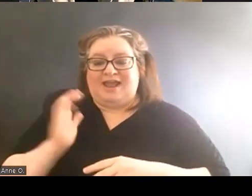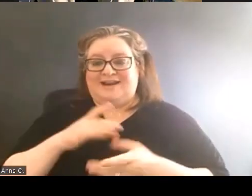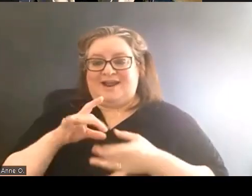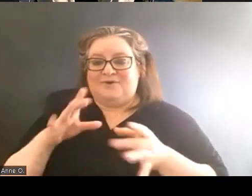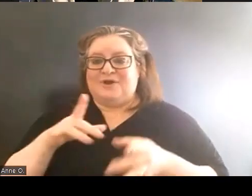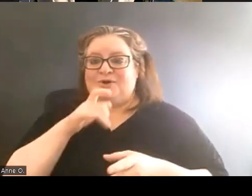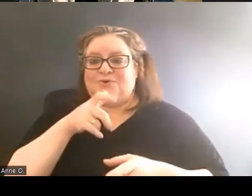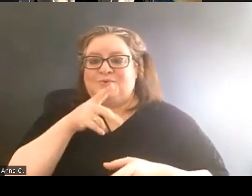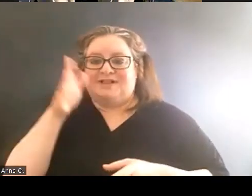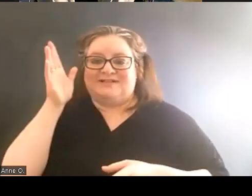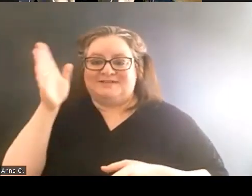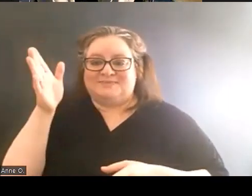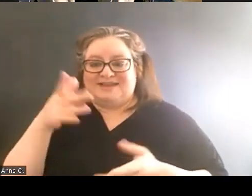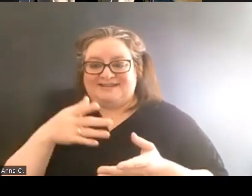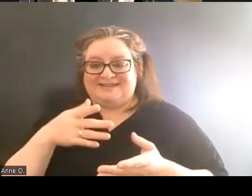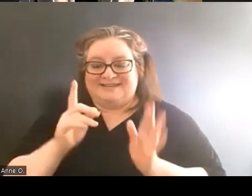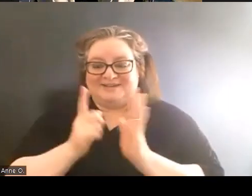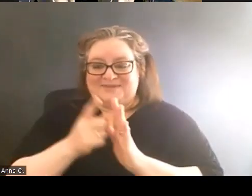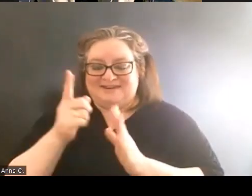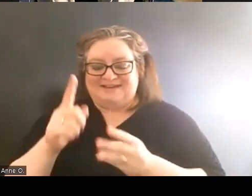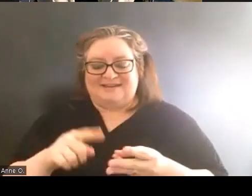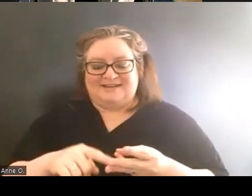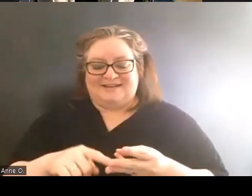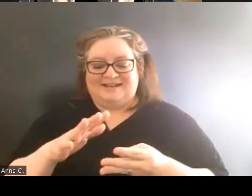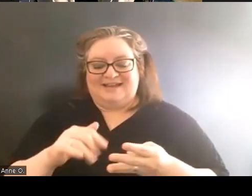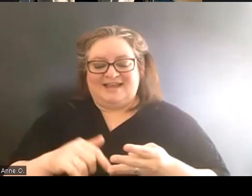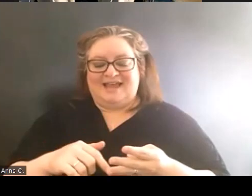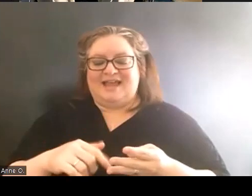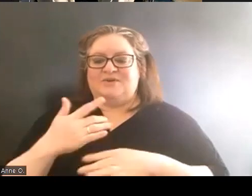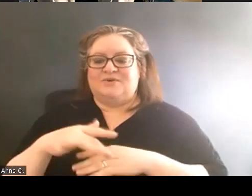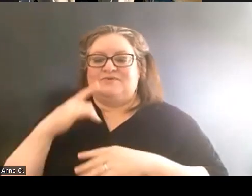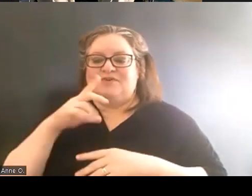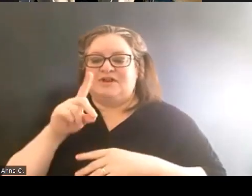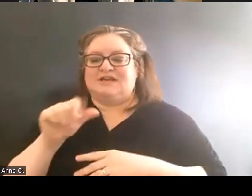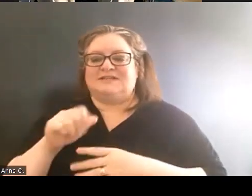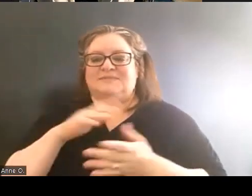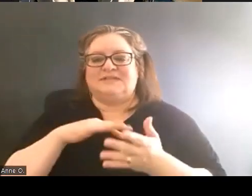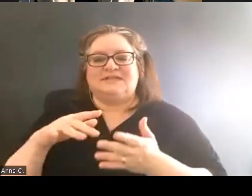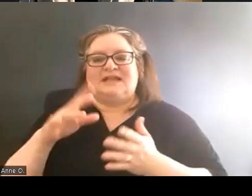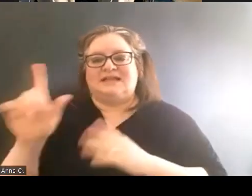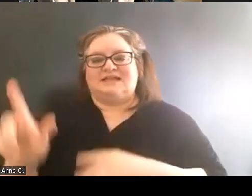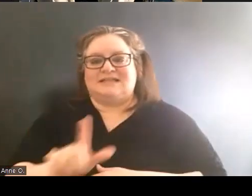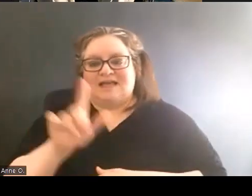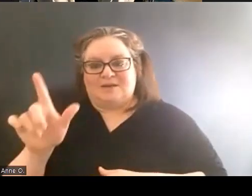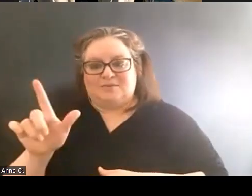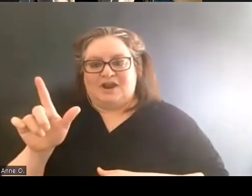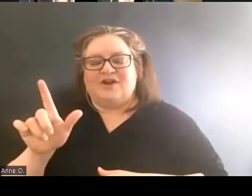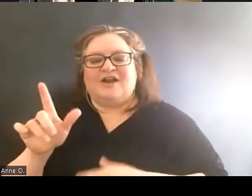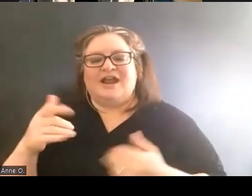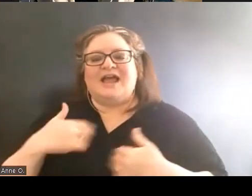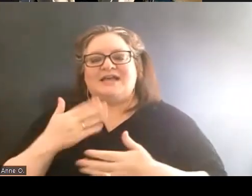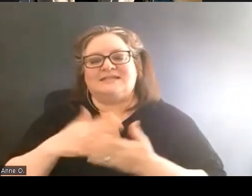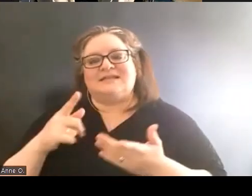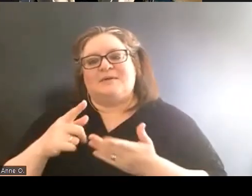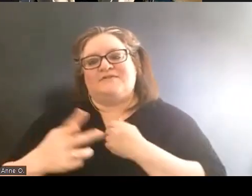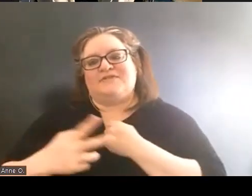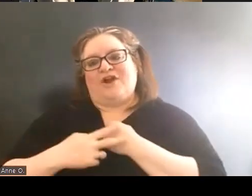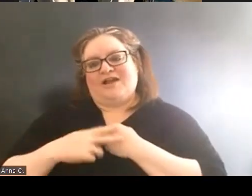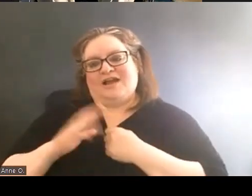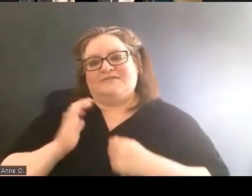It has room for a disability studies library, which has some of the archives of our campus history.